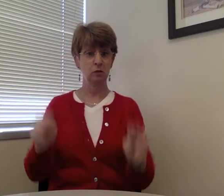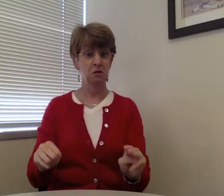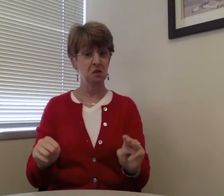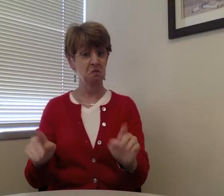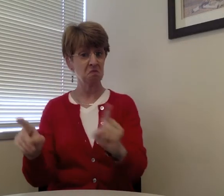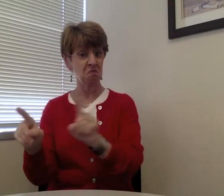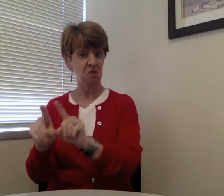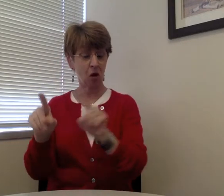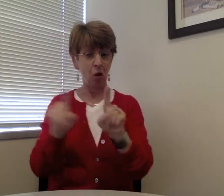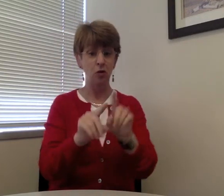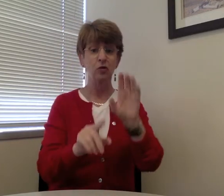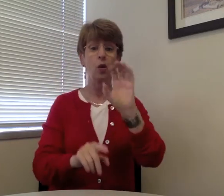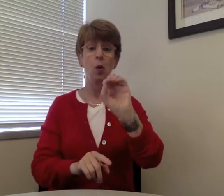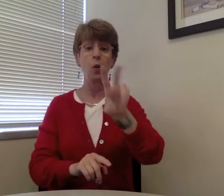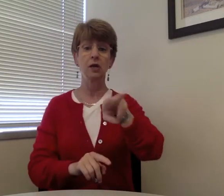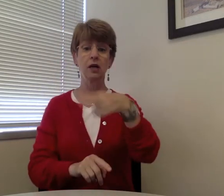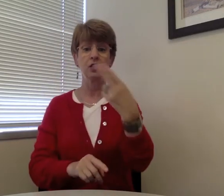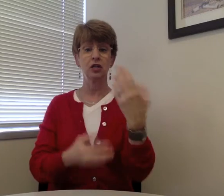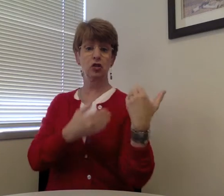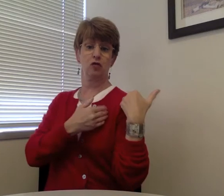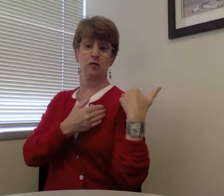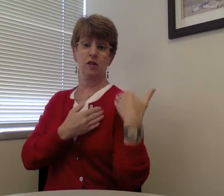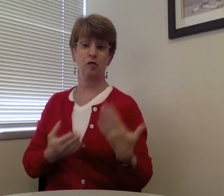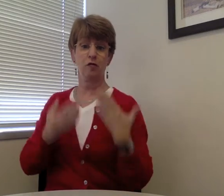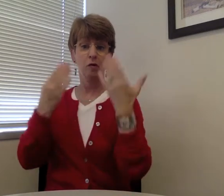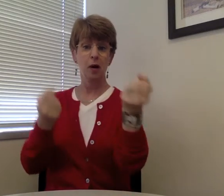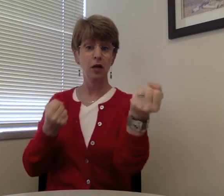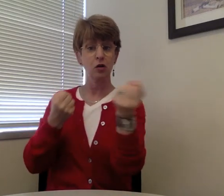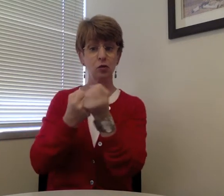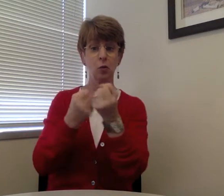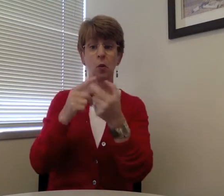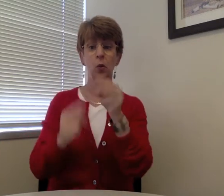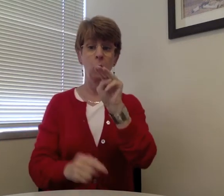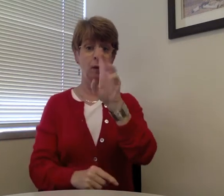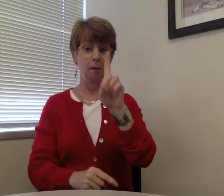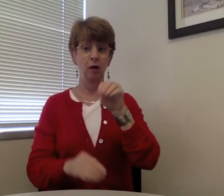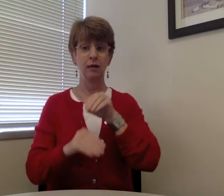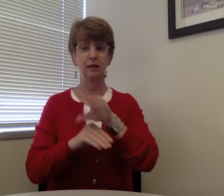University and the opening of their new Museum. In addition, ODHH is responsible for providing